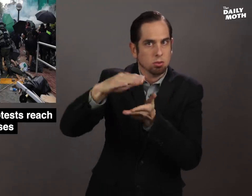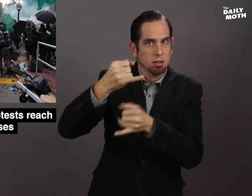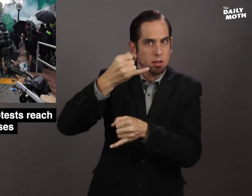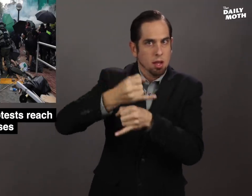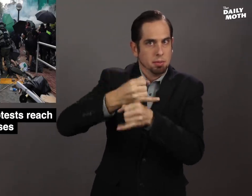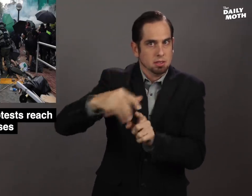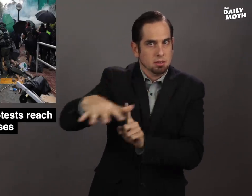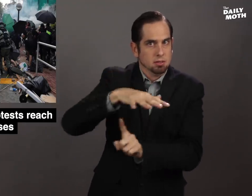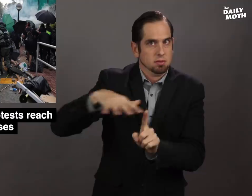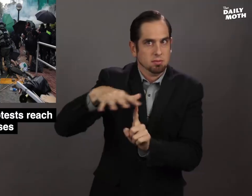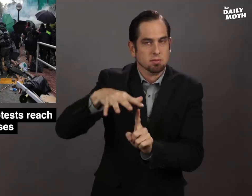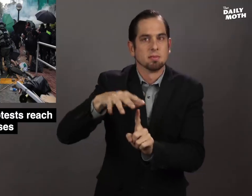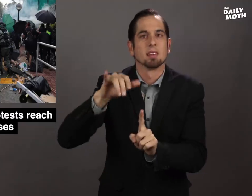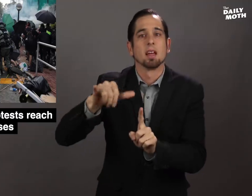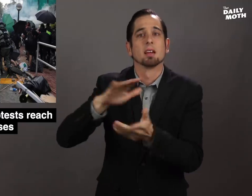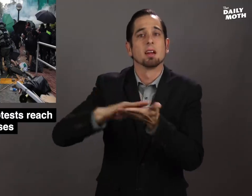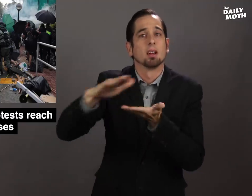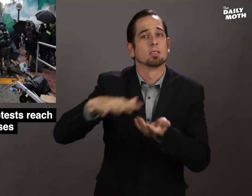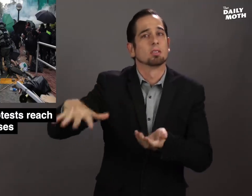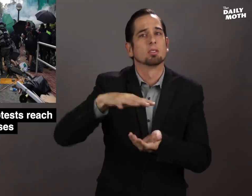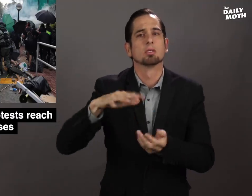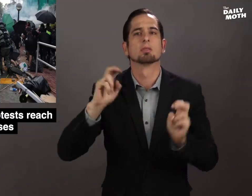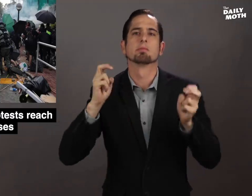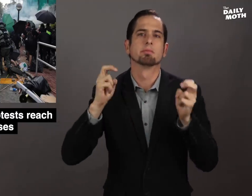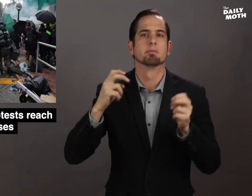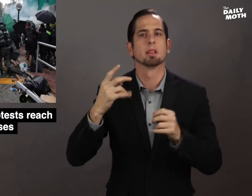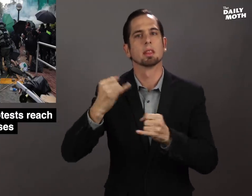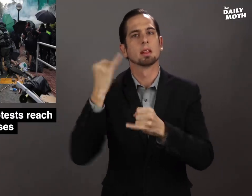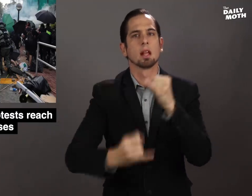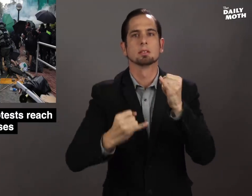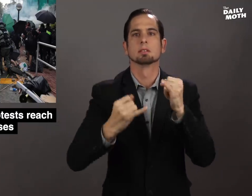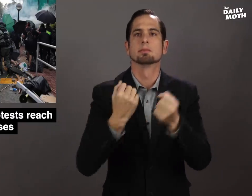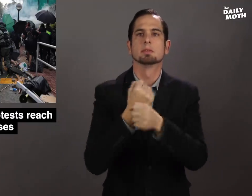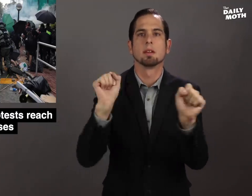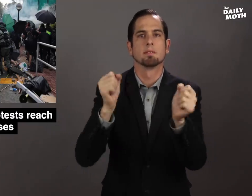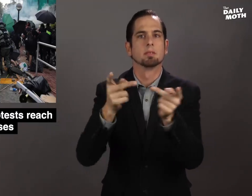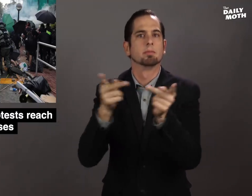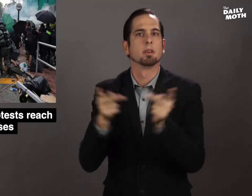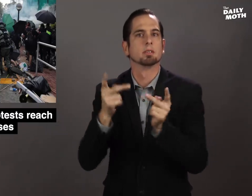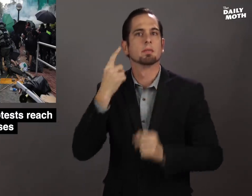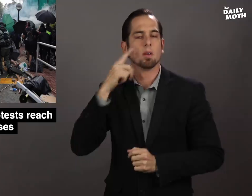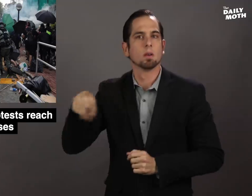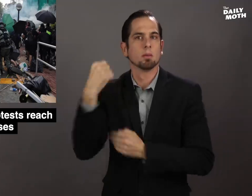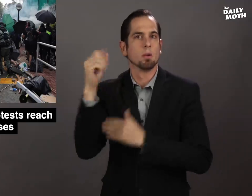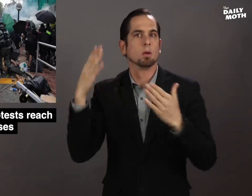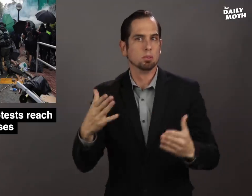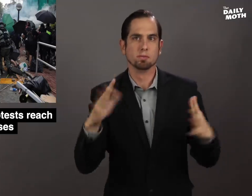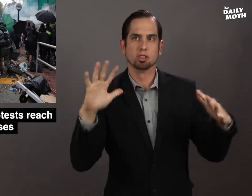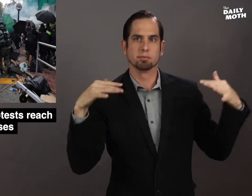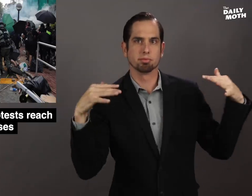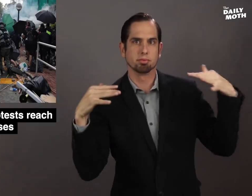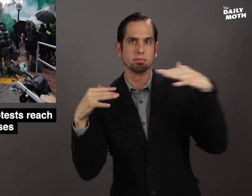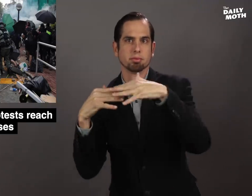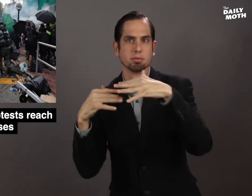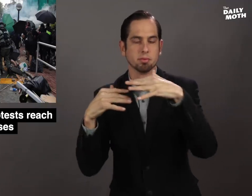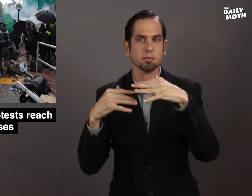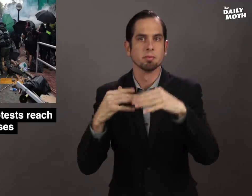campus, which is considered the last refuge of protesters.